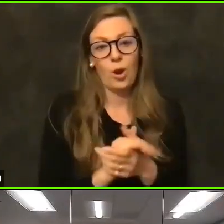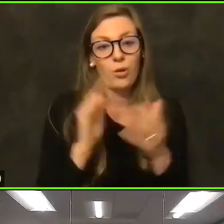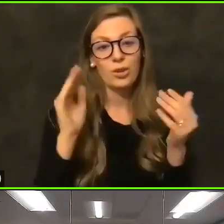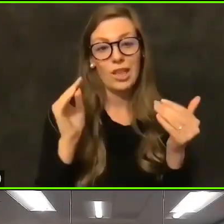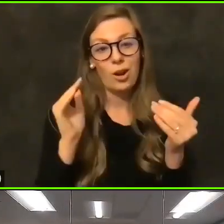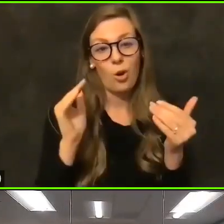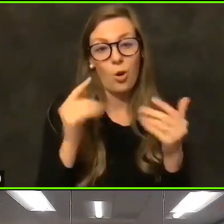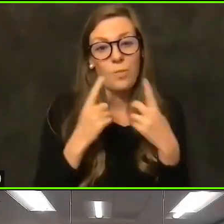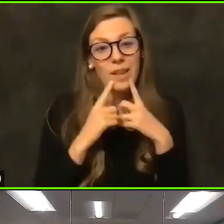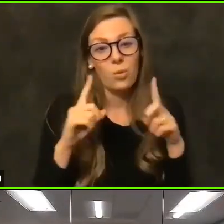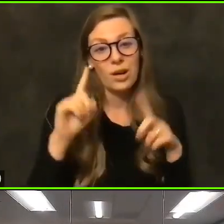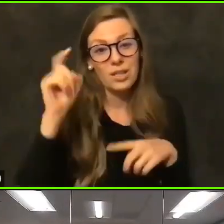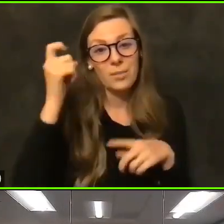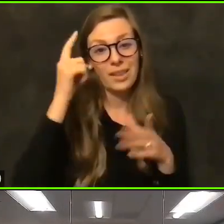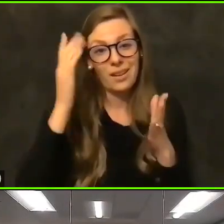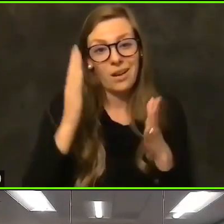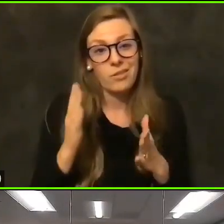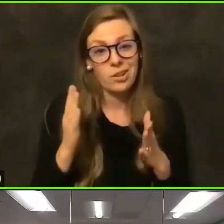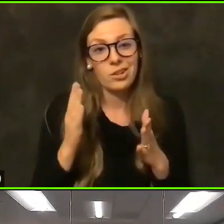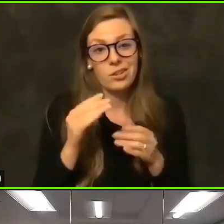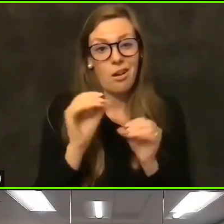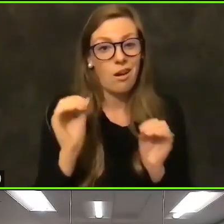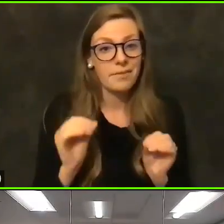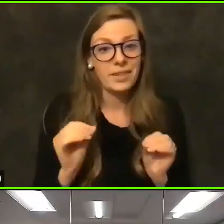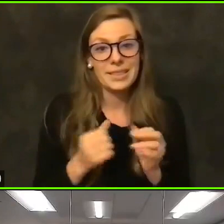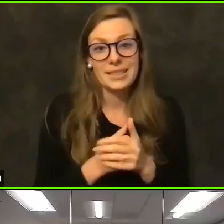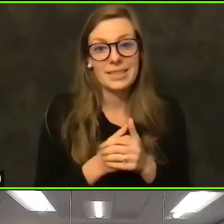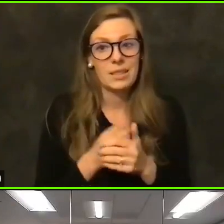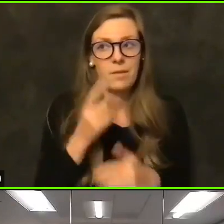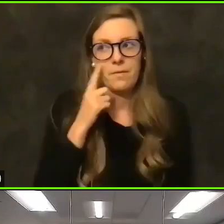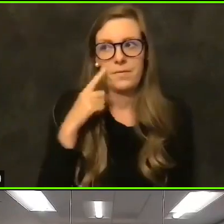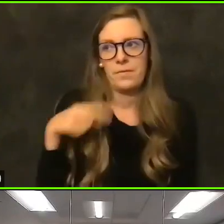I mean, the I mean, for them, trying to work with